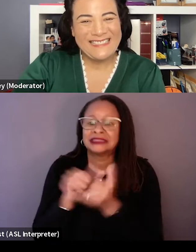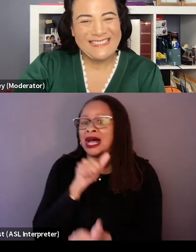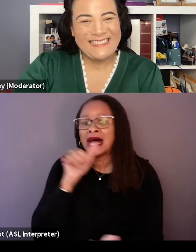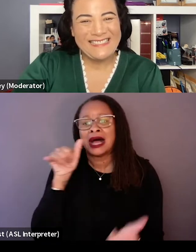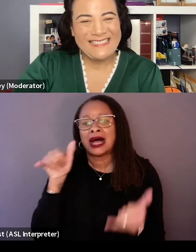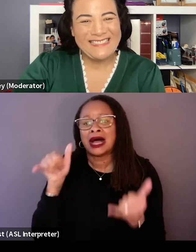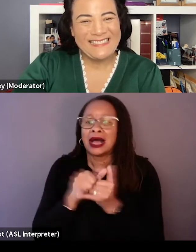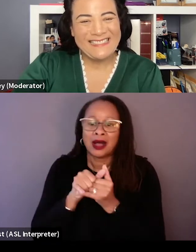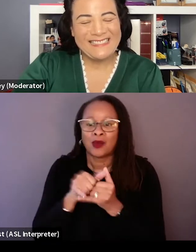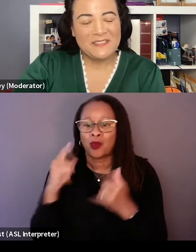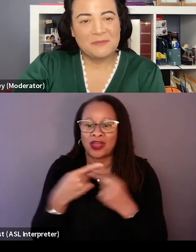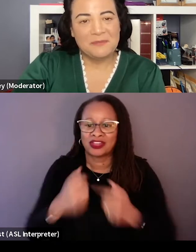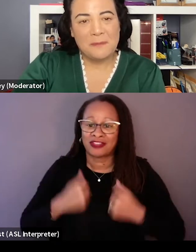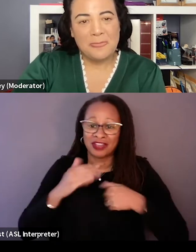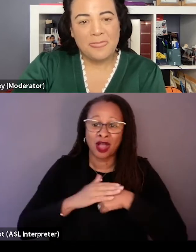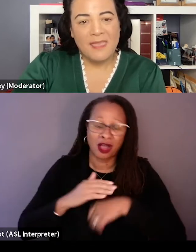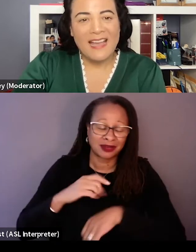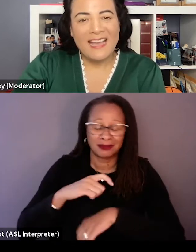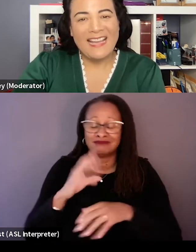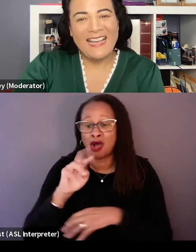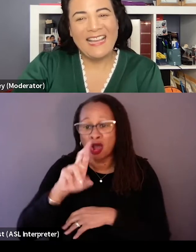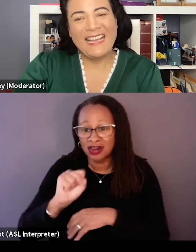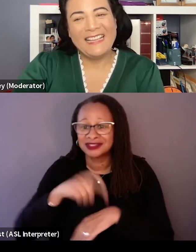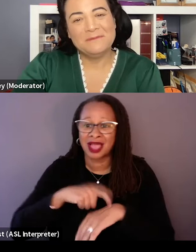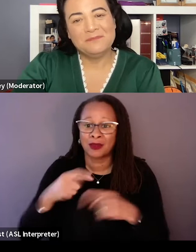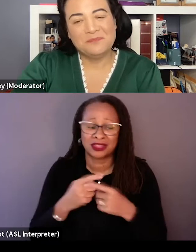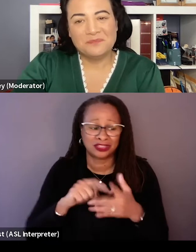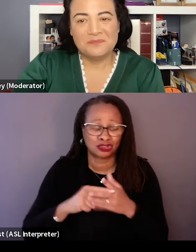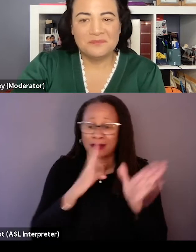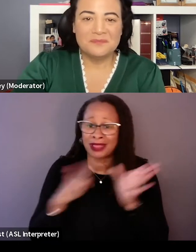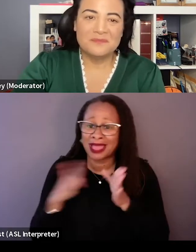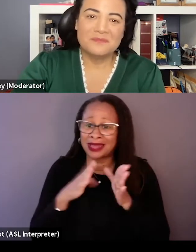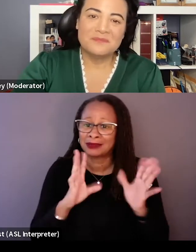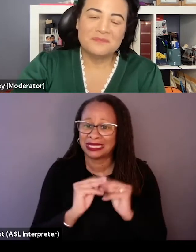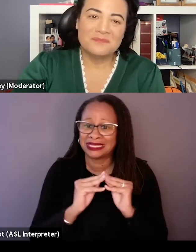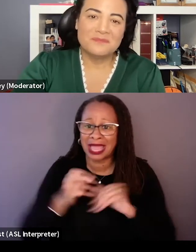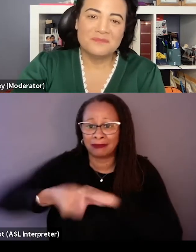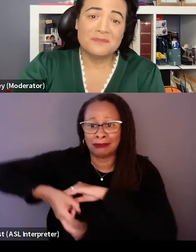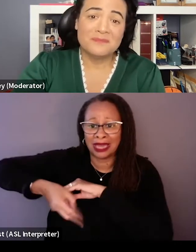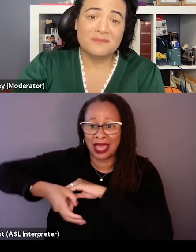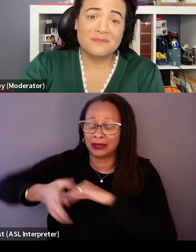which makes them start planning meetings at midnight sometimes, so finding all that stuff, they did an amazing job.